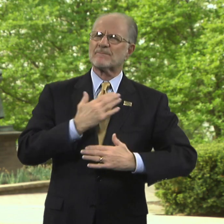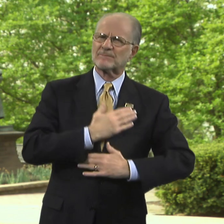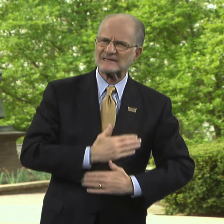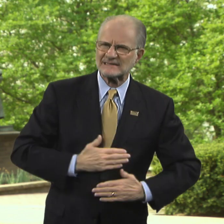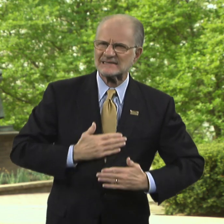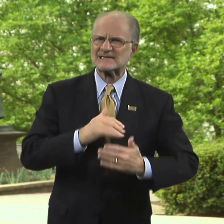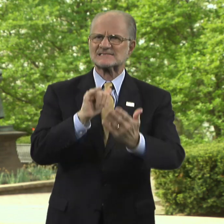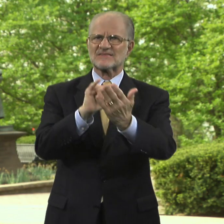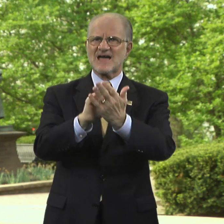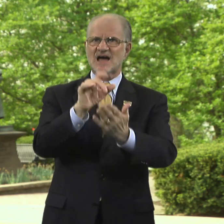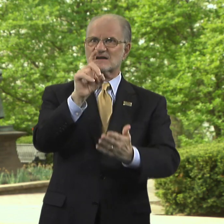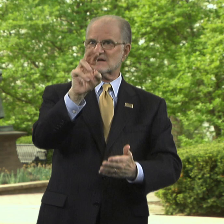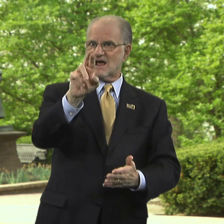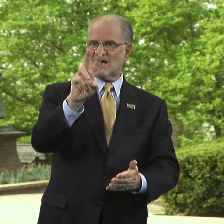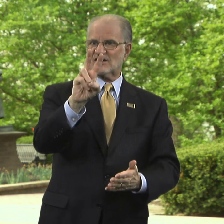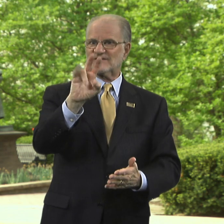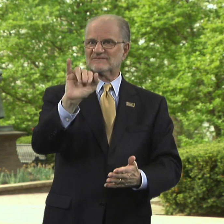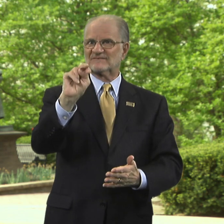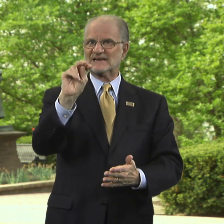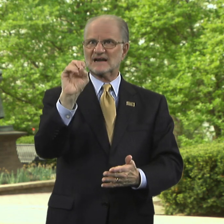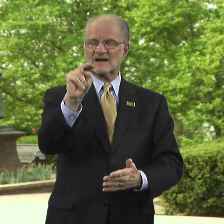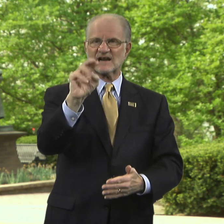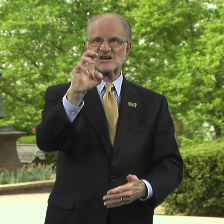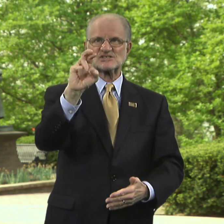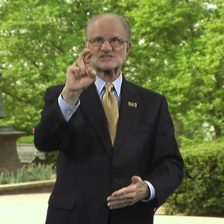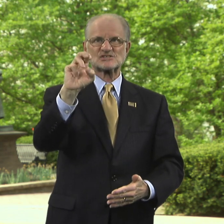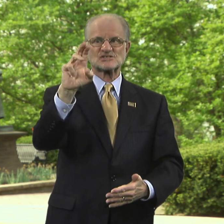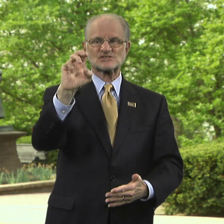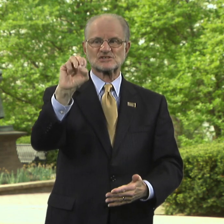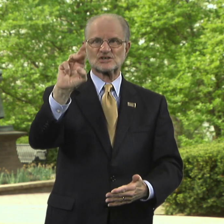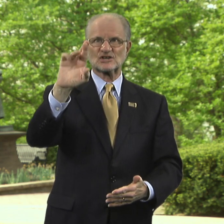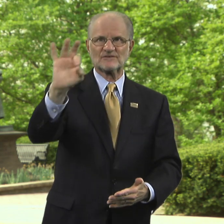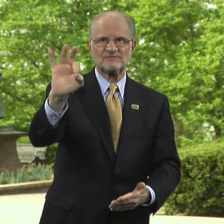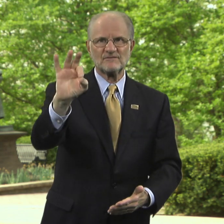I am pleased that Dr. Vinton Cerf will serve